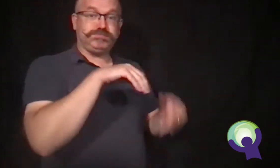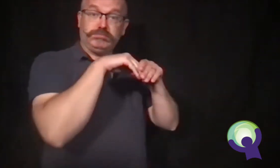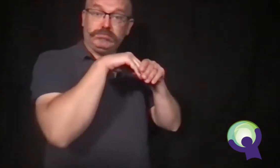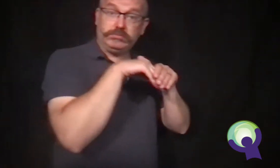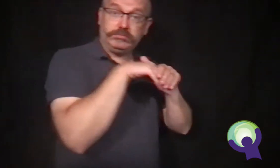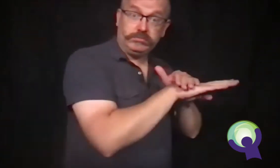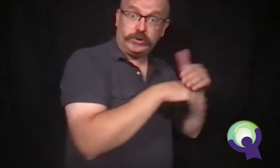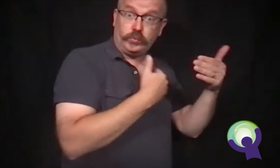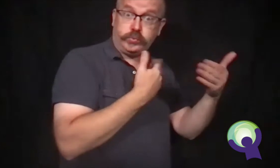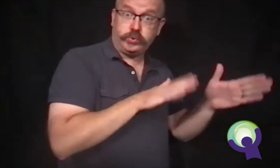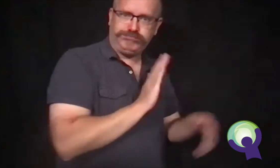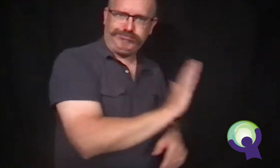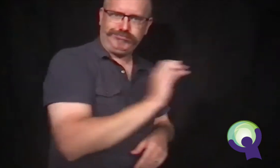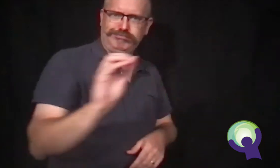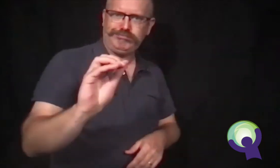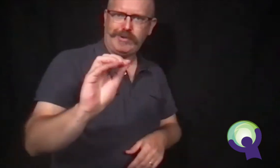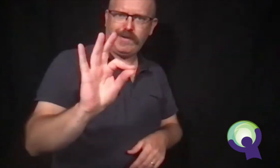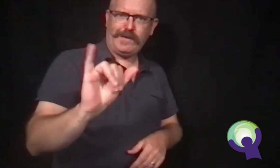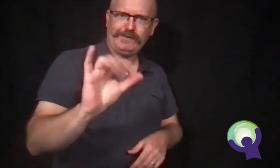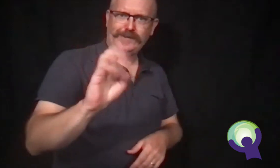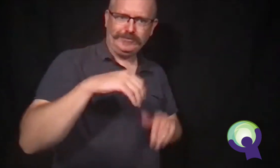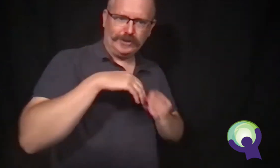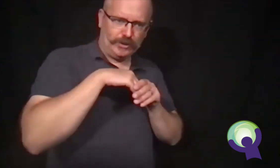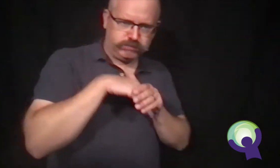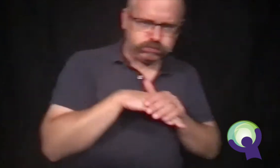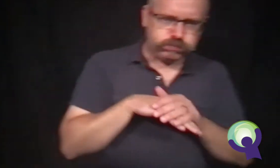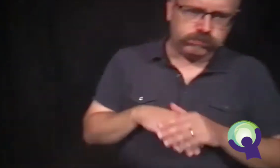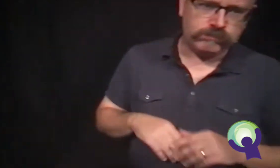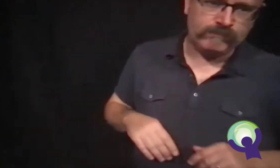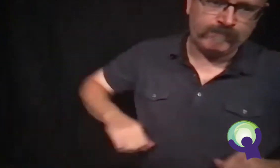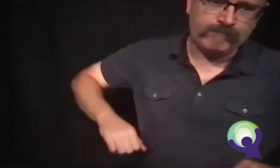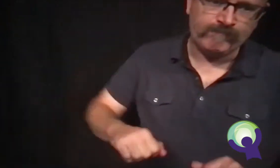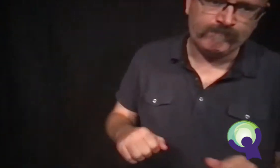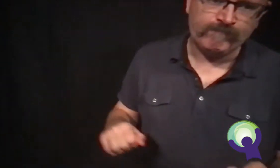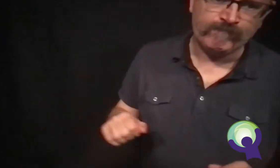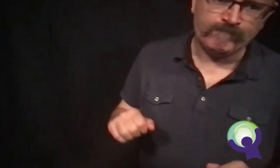Mrs. Scott walked back into her office and started writing.